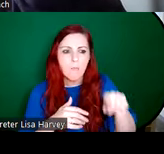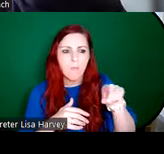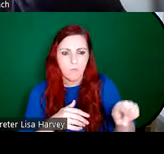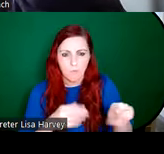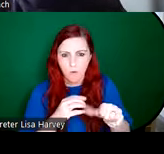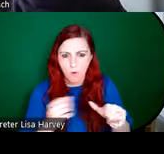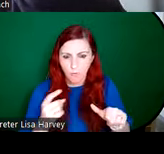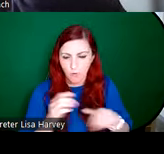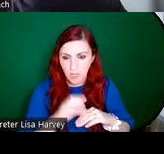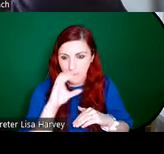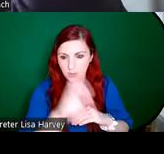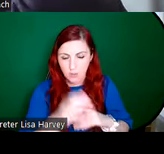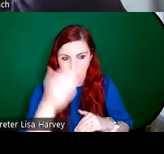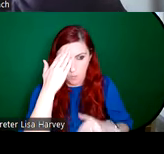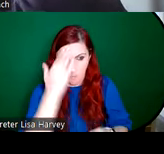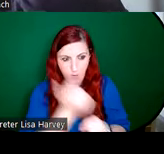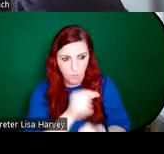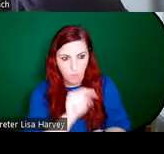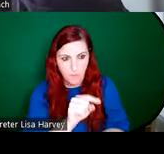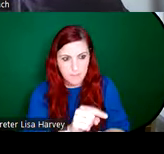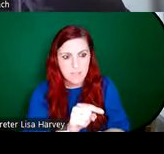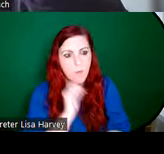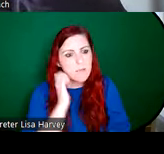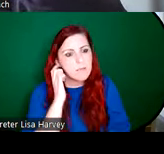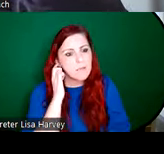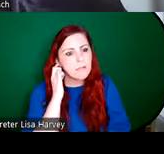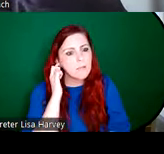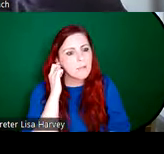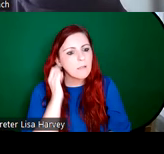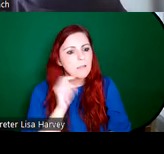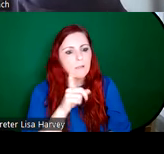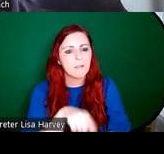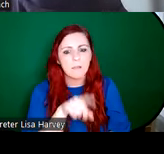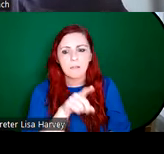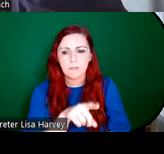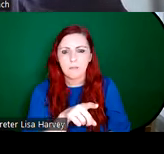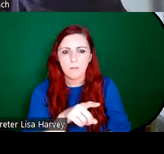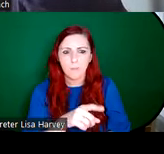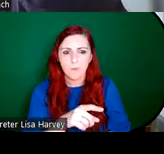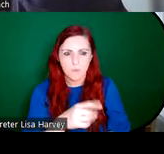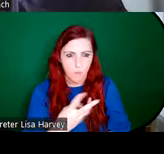Geddes carried out it was this huge three-light window for a church in Ottawa